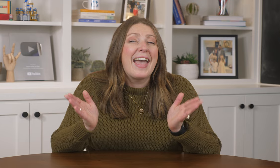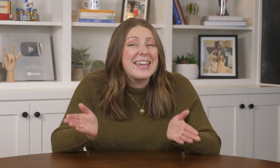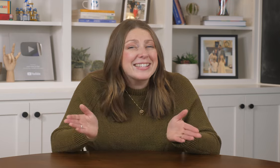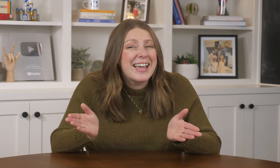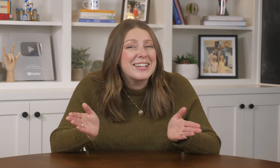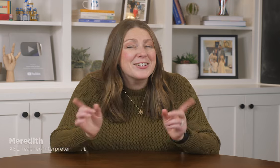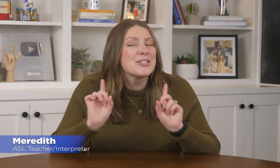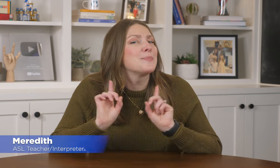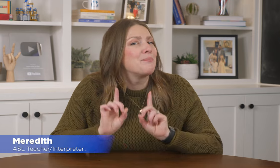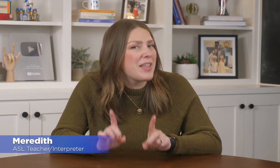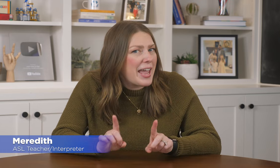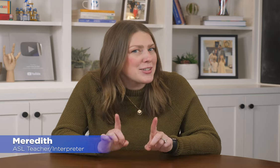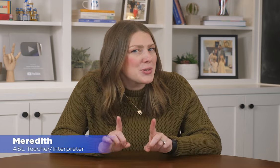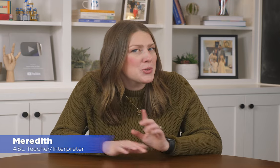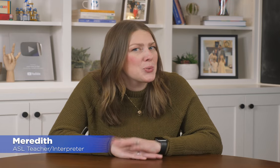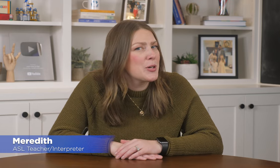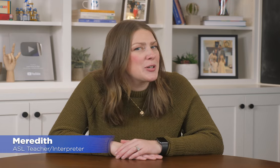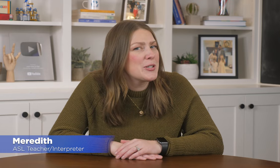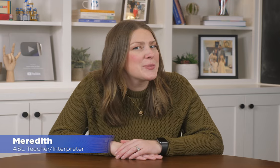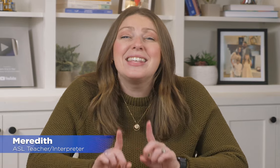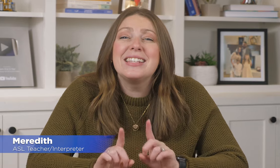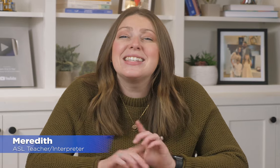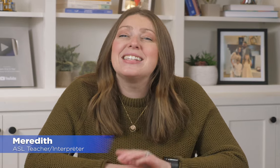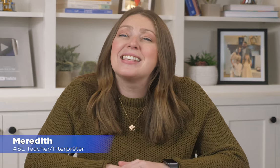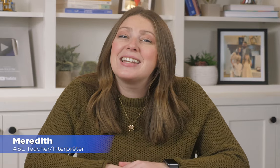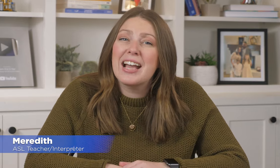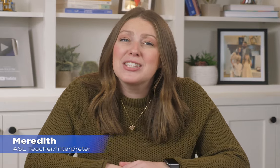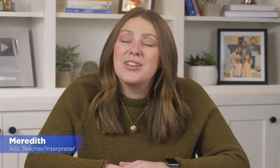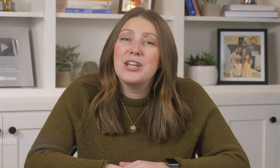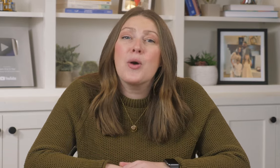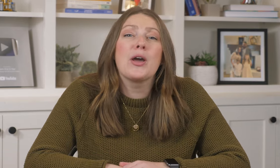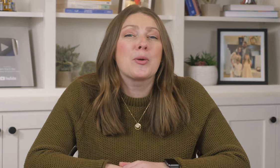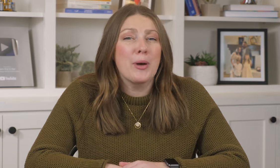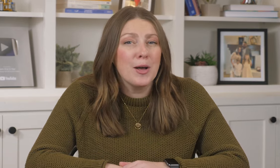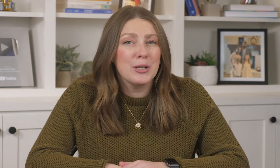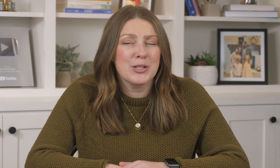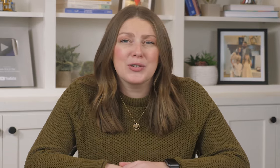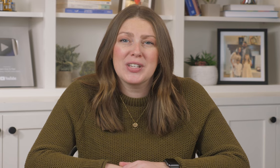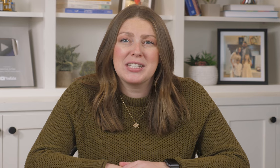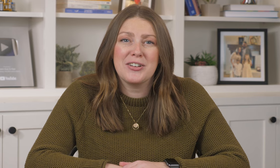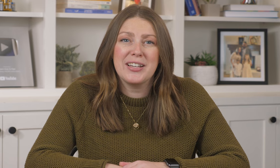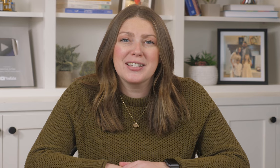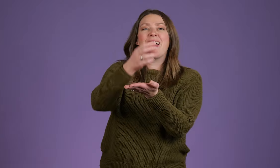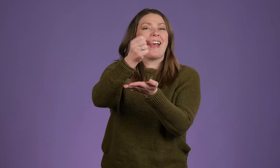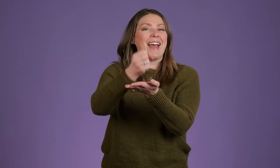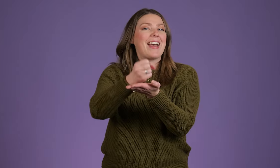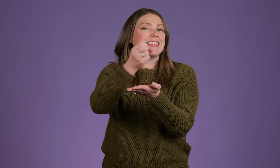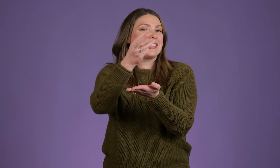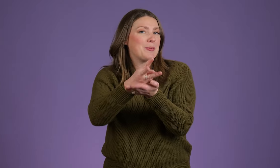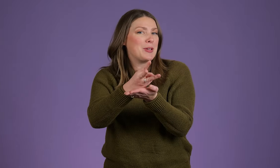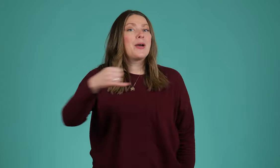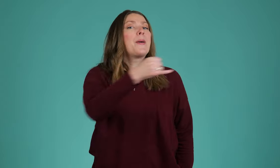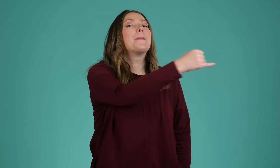Hey, Signers! And social workers. This is the next video in our public service series. I'm excited to share with you